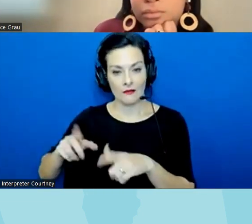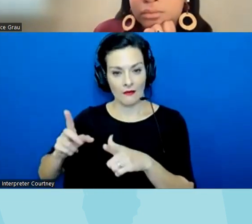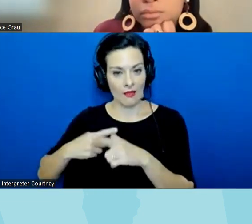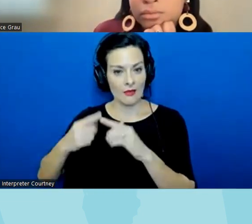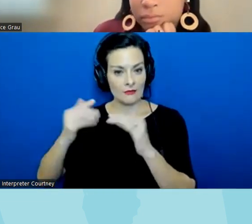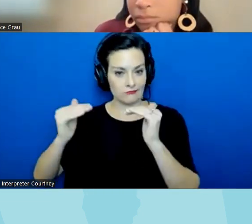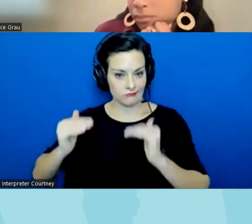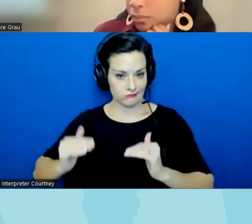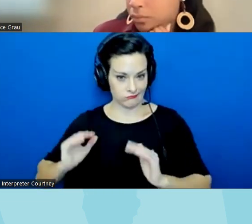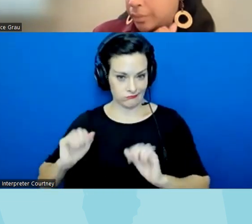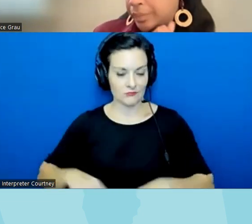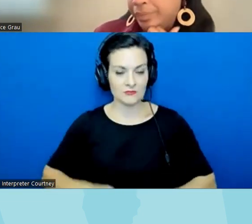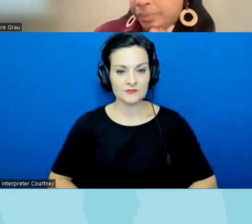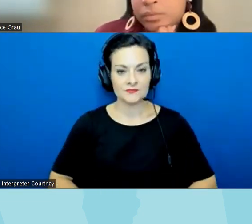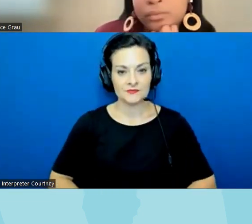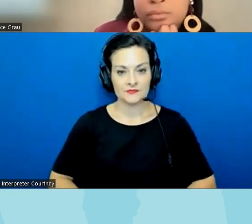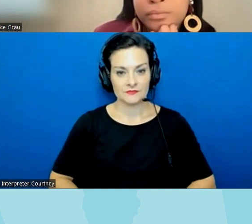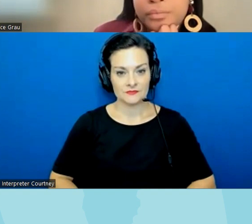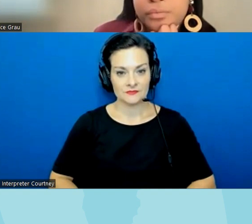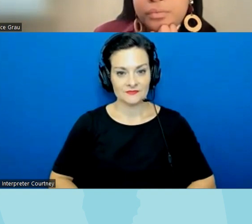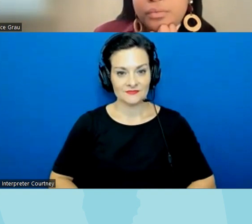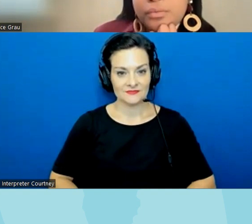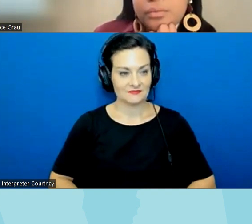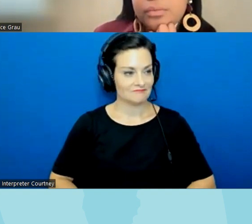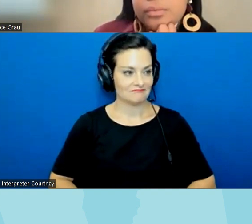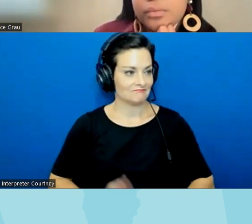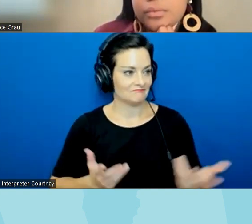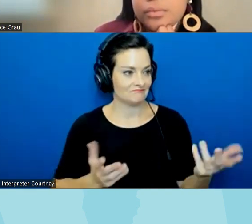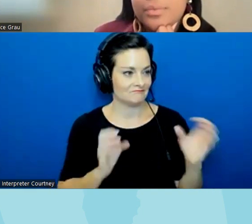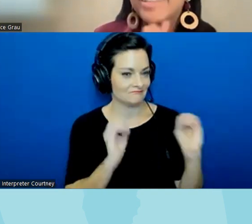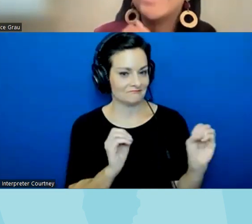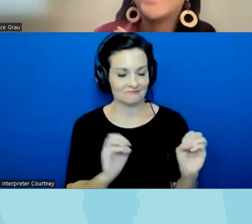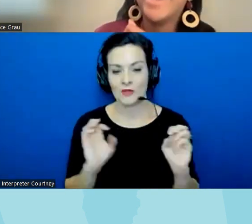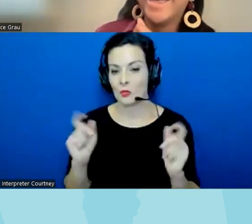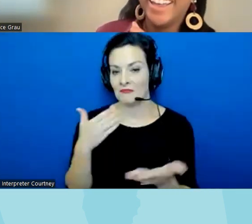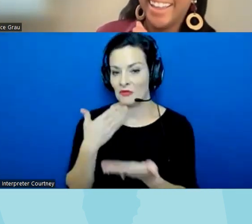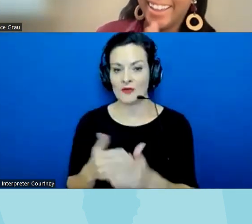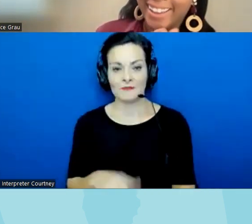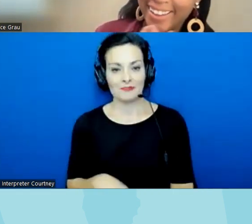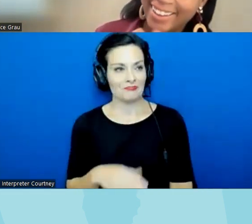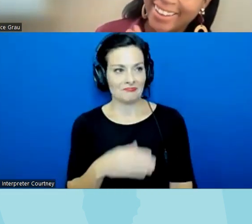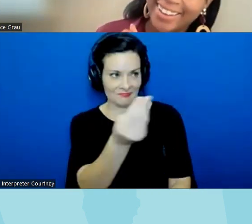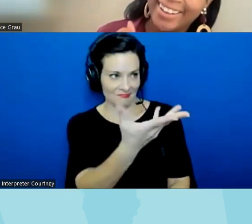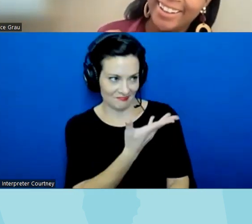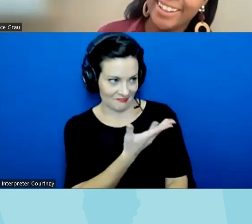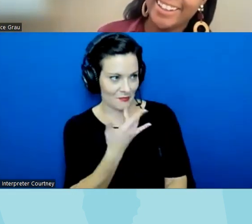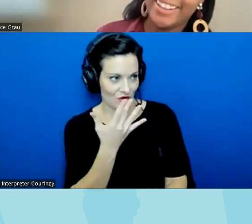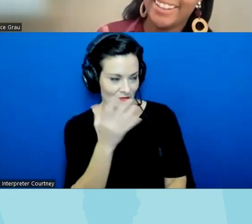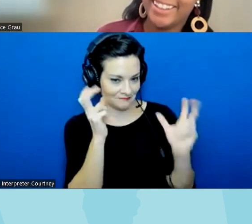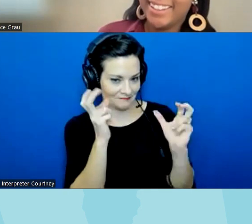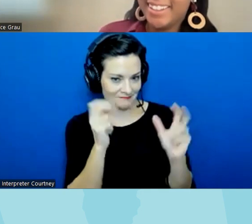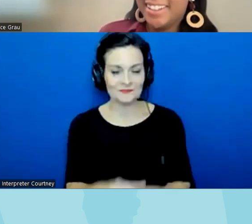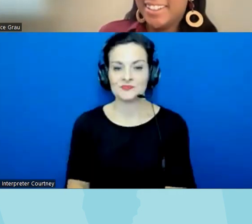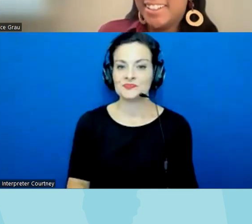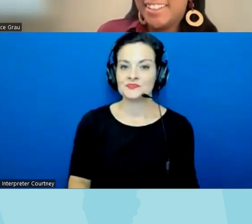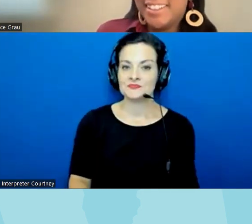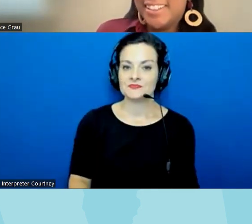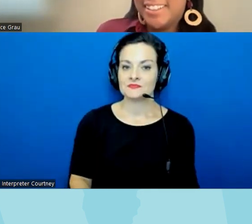around great I'd like to hear from others yeah absolutely uh do we want to Katie Scout Justice